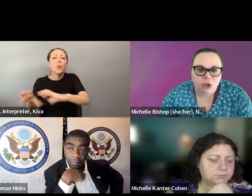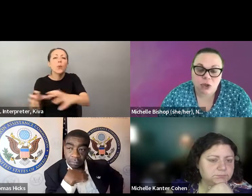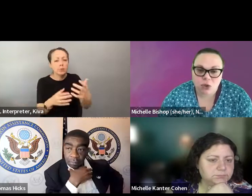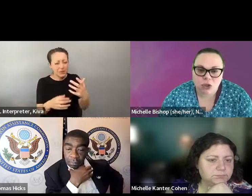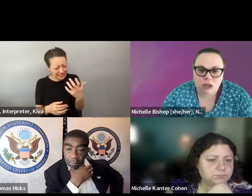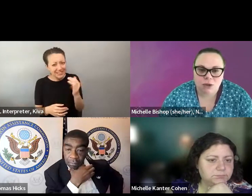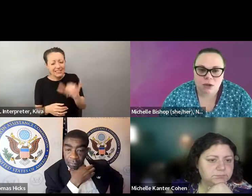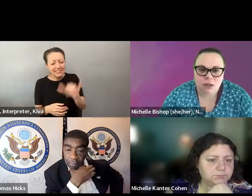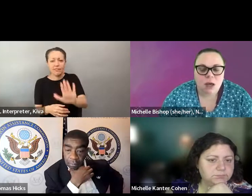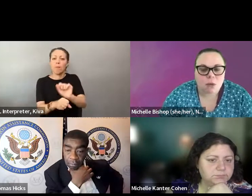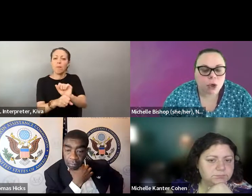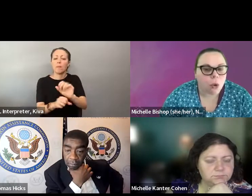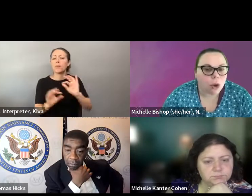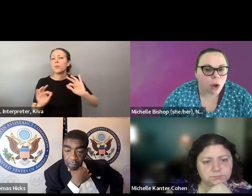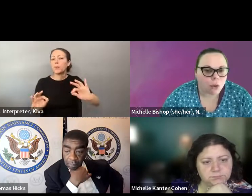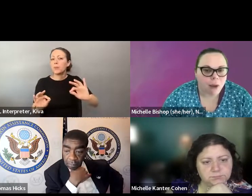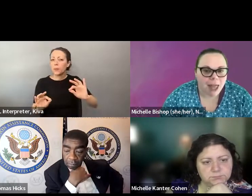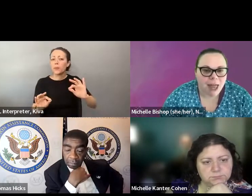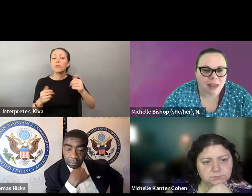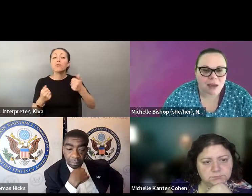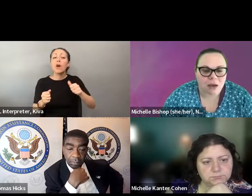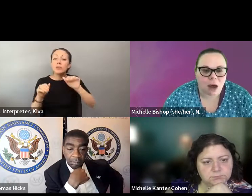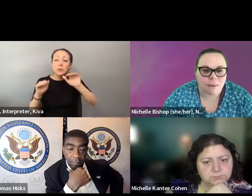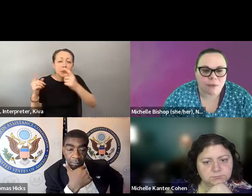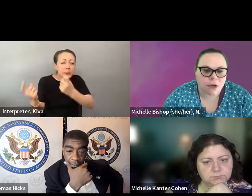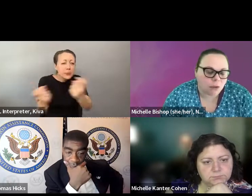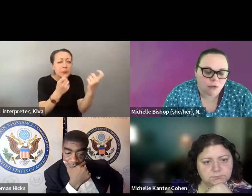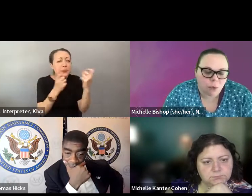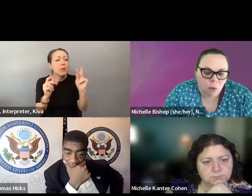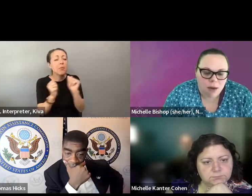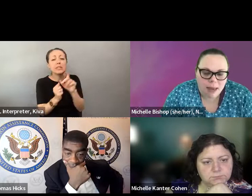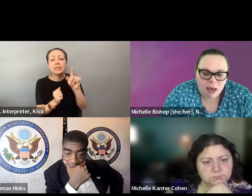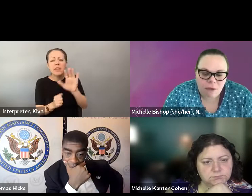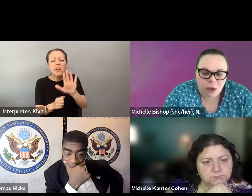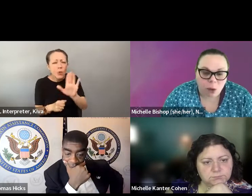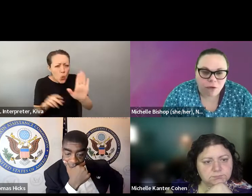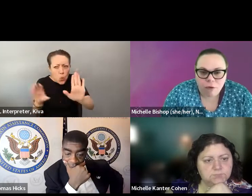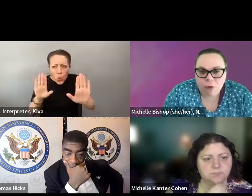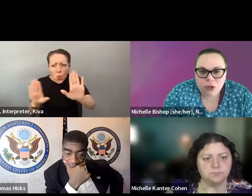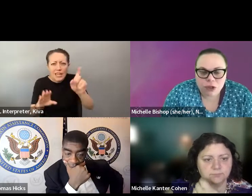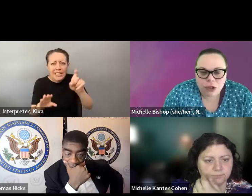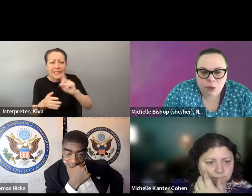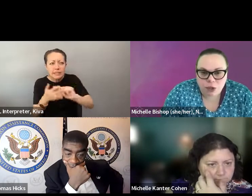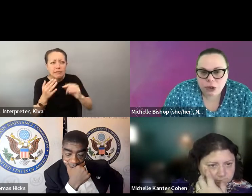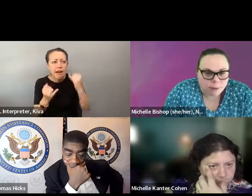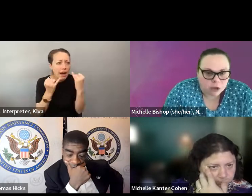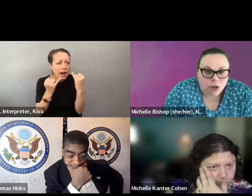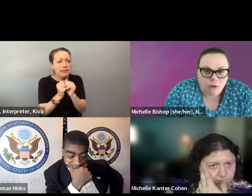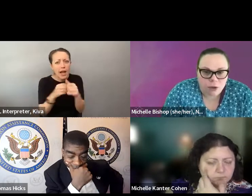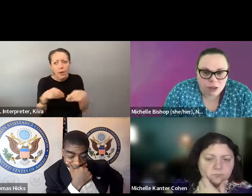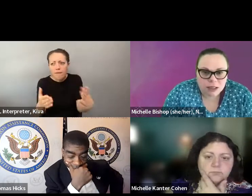Necessarily so. One person with a disability, having a voice doesn't necessarily solve all problems, but having someone on staff who's doing sophisticated outreach to those communities to make sure that we are hearing the voices of a number of voters with disabilities talking about the barriers they're experiencing can disabilities talking about the barriers they're experiencing and potential solutions for those would go and potential solutions for those, but would go a long way.